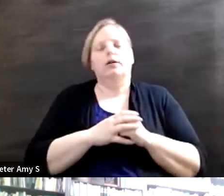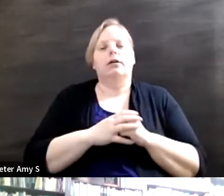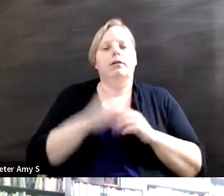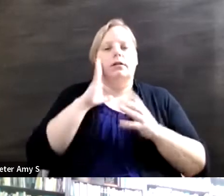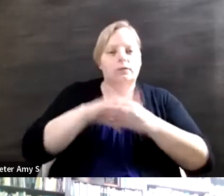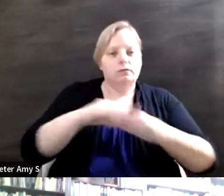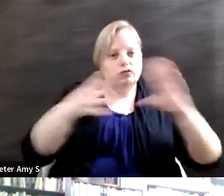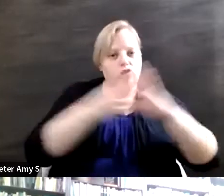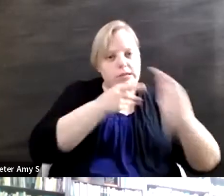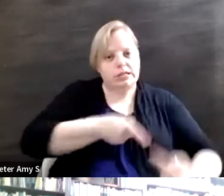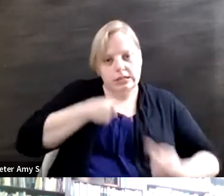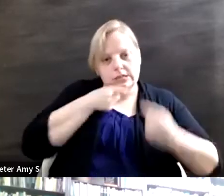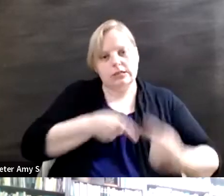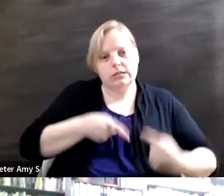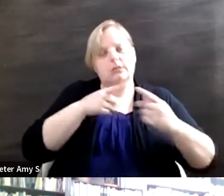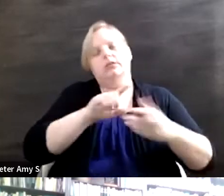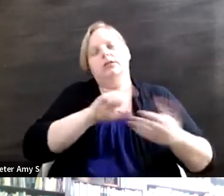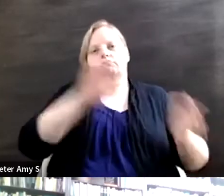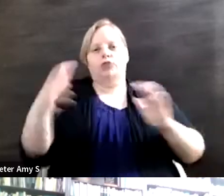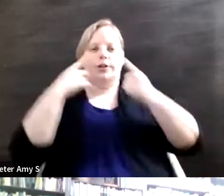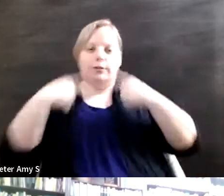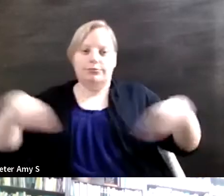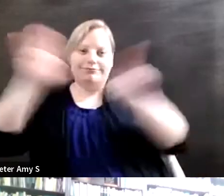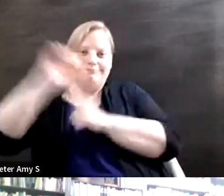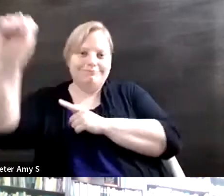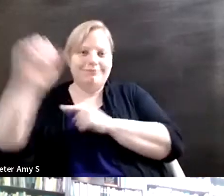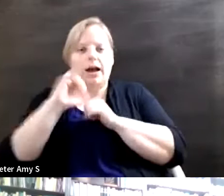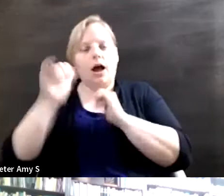versus success and how that impacts people with disabilities perceptions of their own lives.